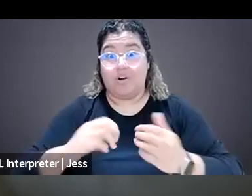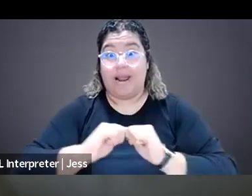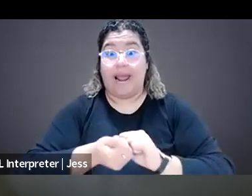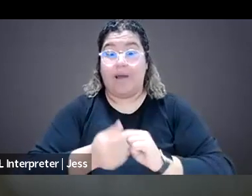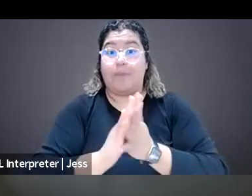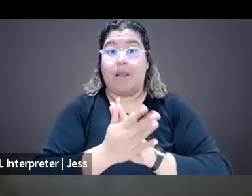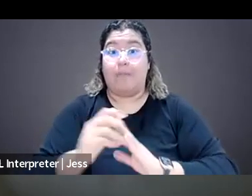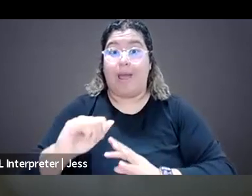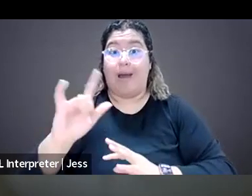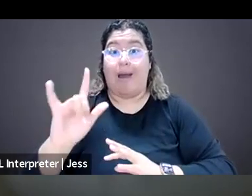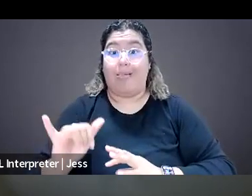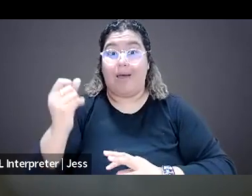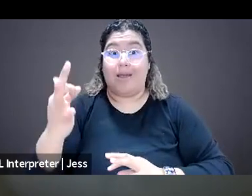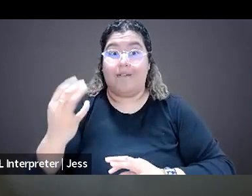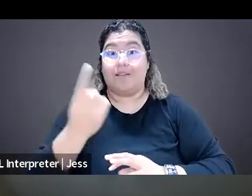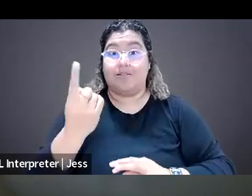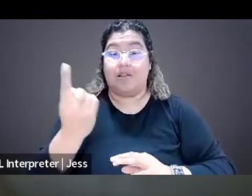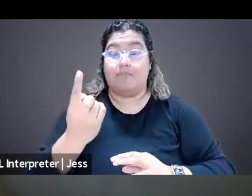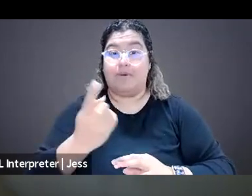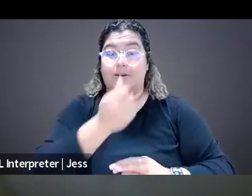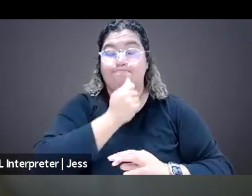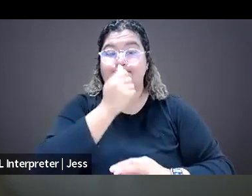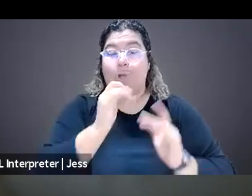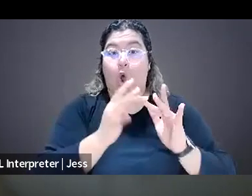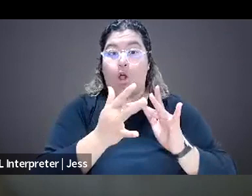that is struggling with online abuse, and we run it with an NGO called Drive to Be.